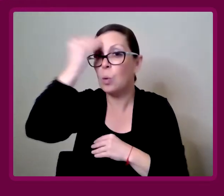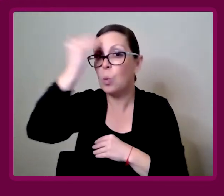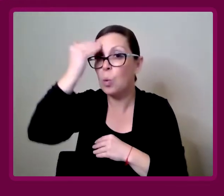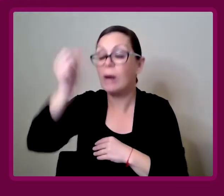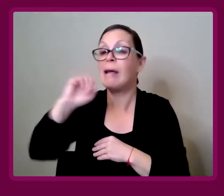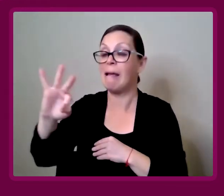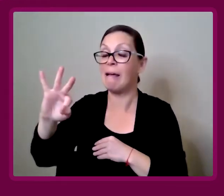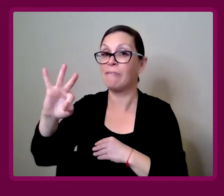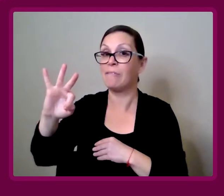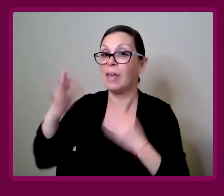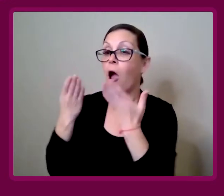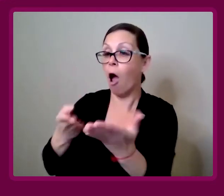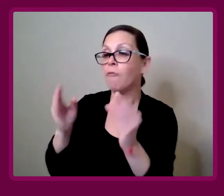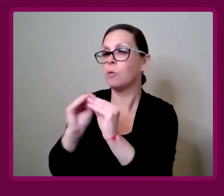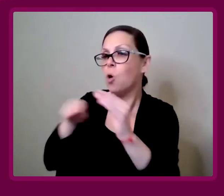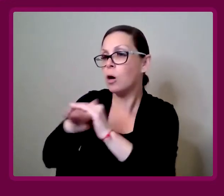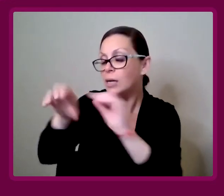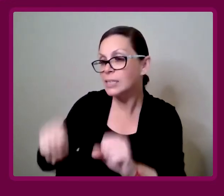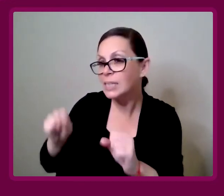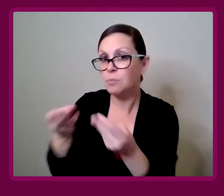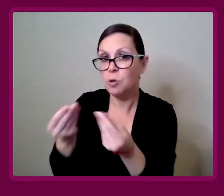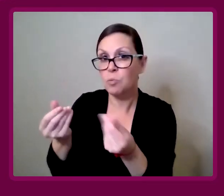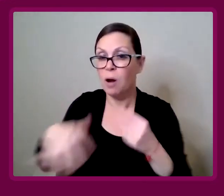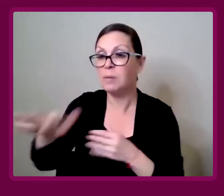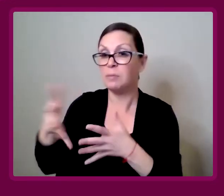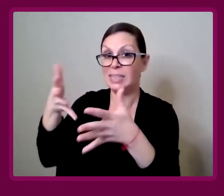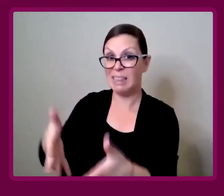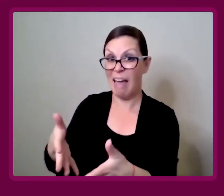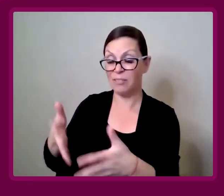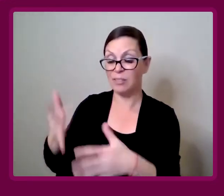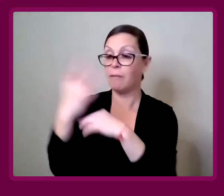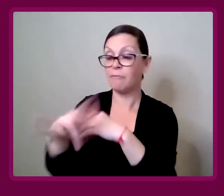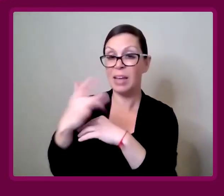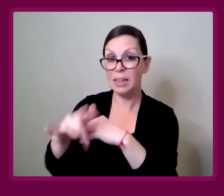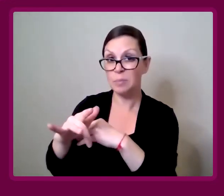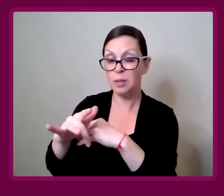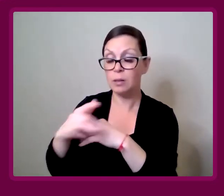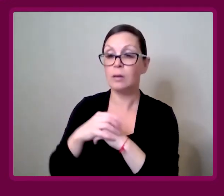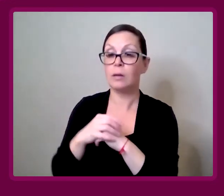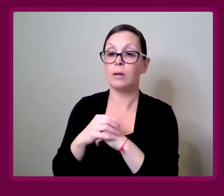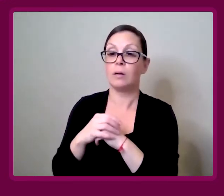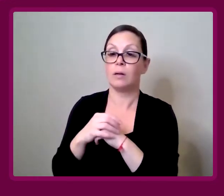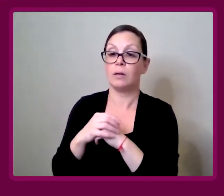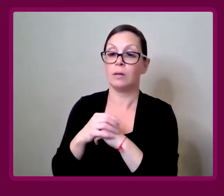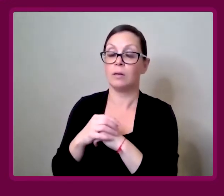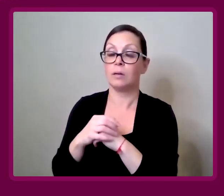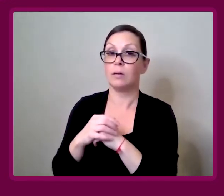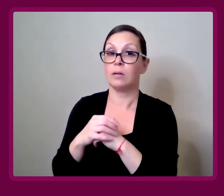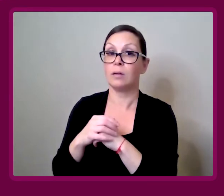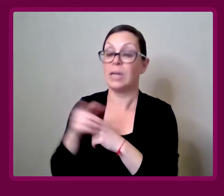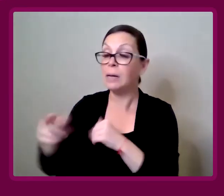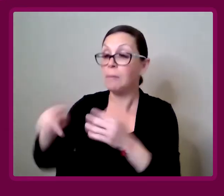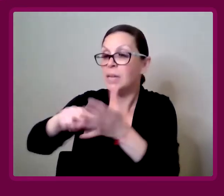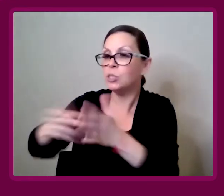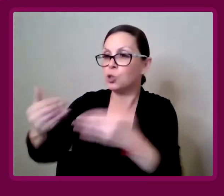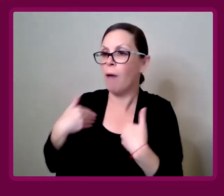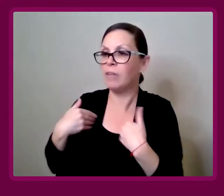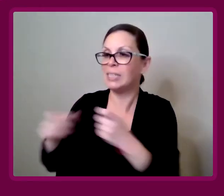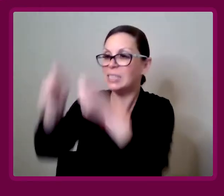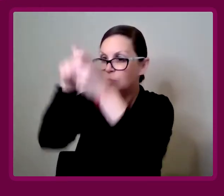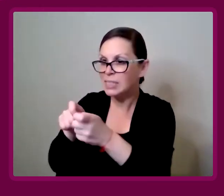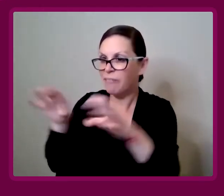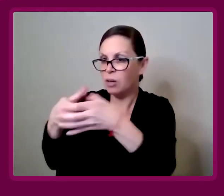actually had more accessible properties to let out, you've actually got a niche market,